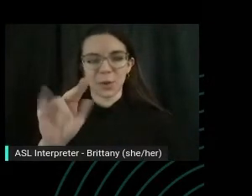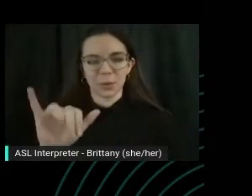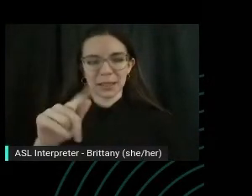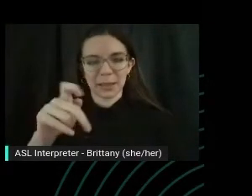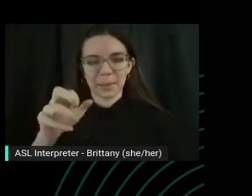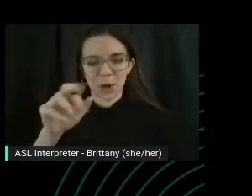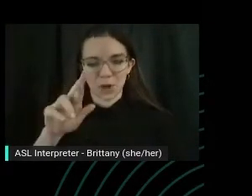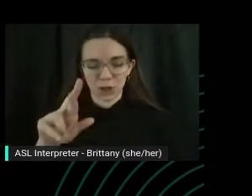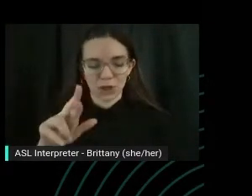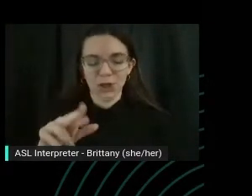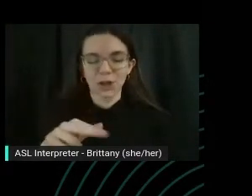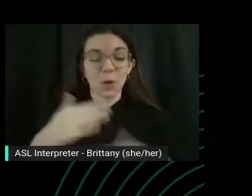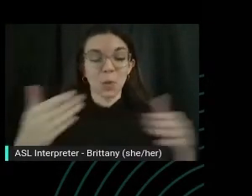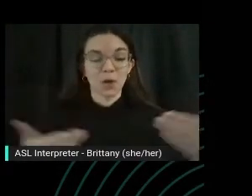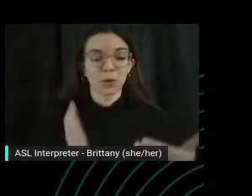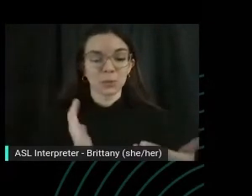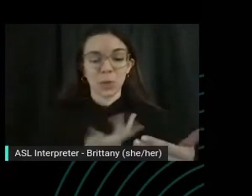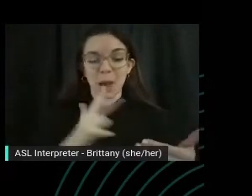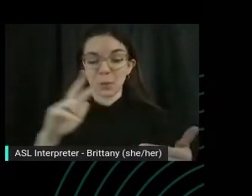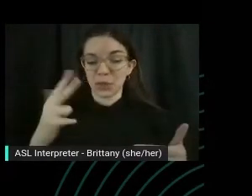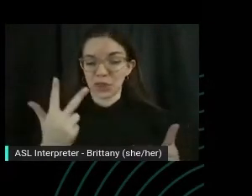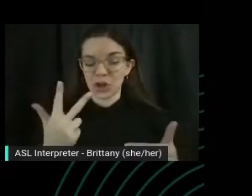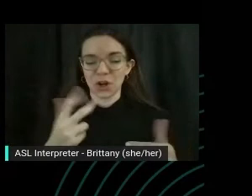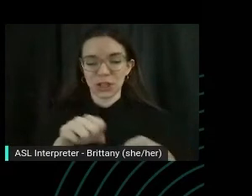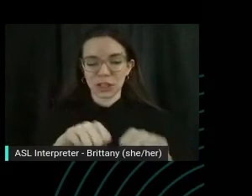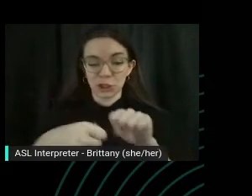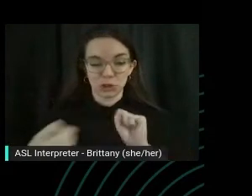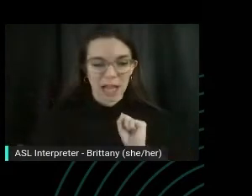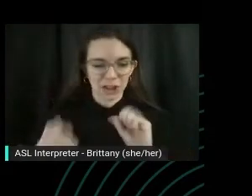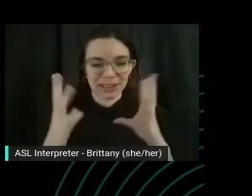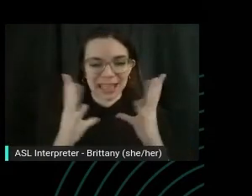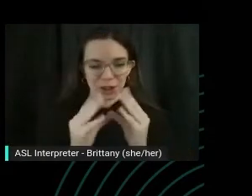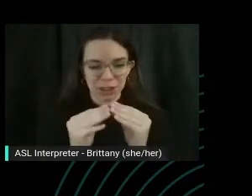So I decided to do a little bit on the floor, many of the stretches